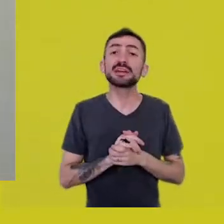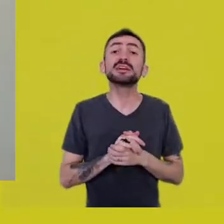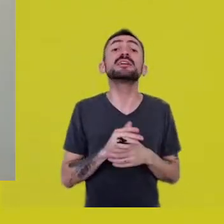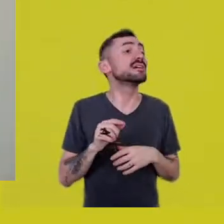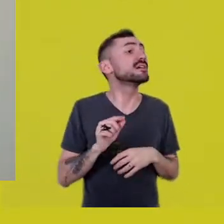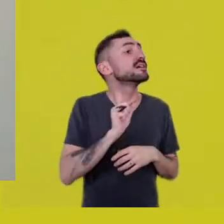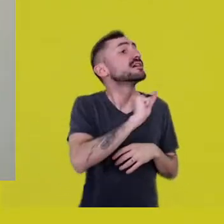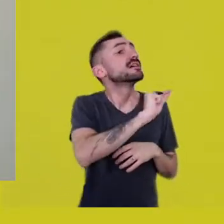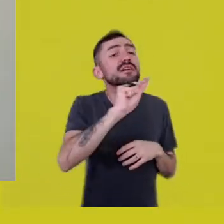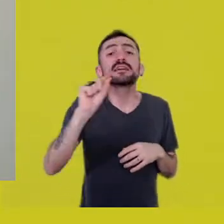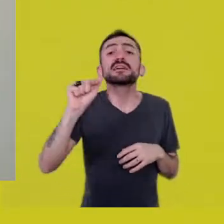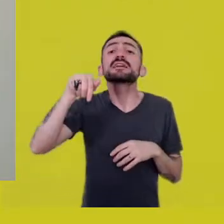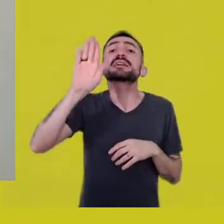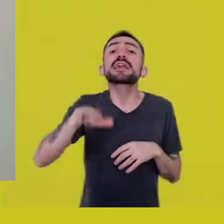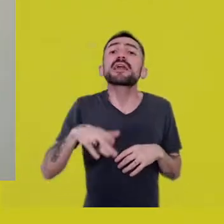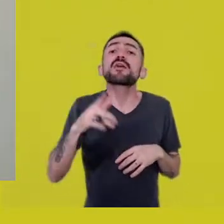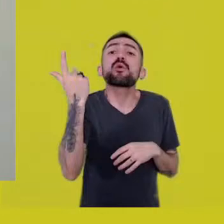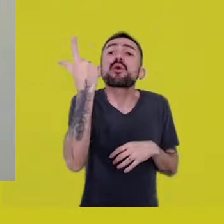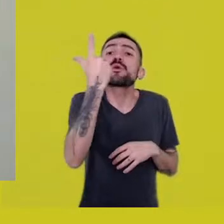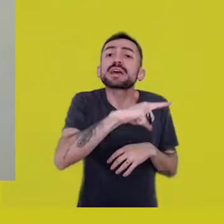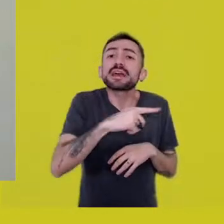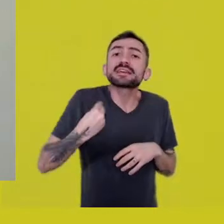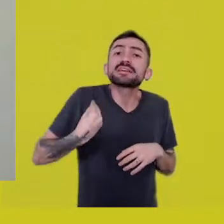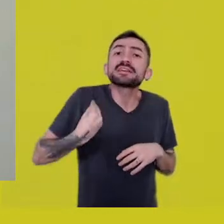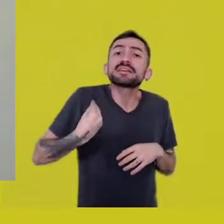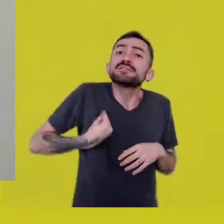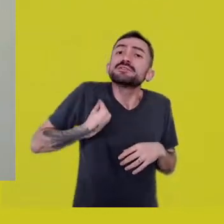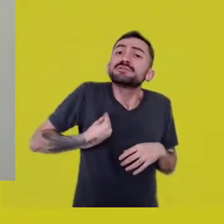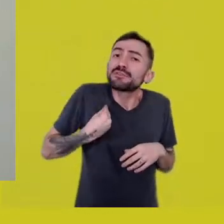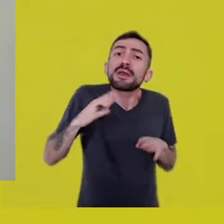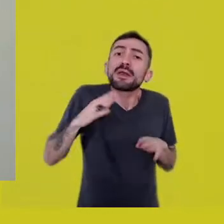of living in a place where they can lie on the ground?”